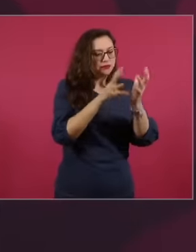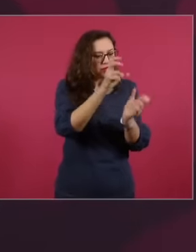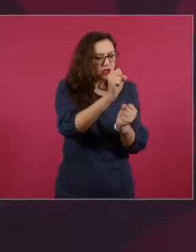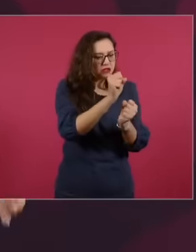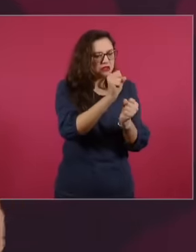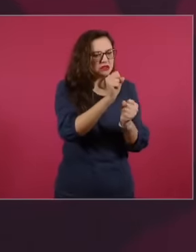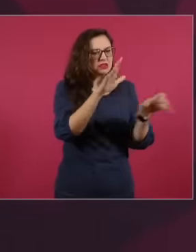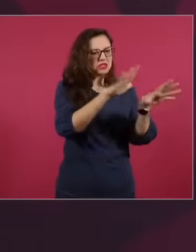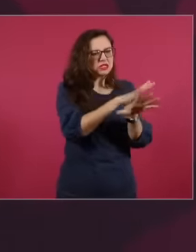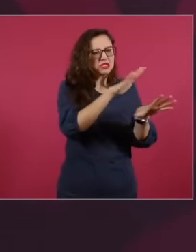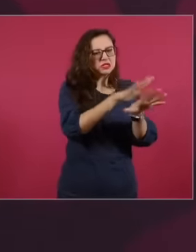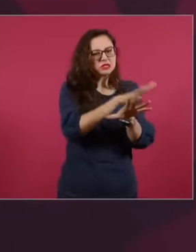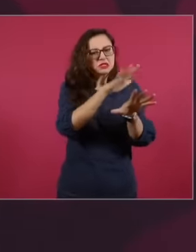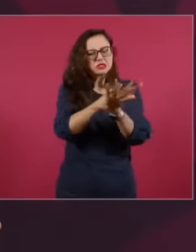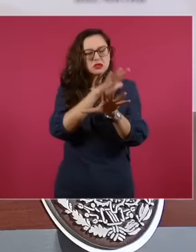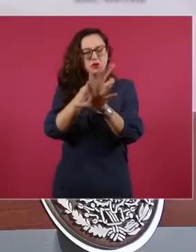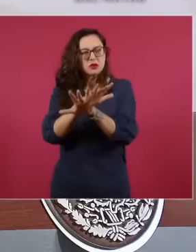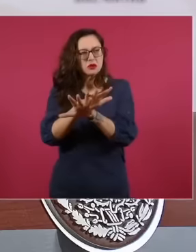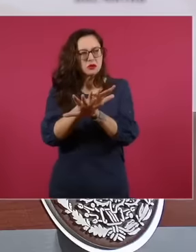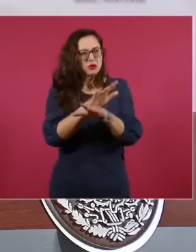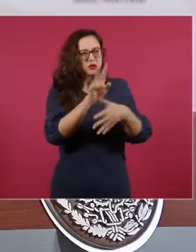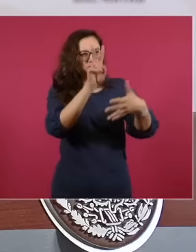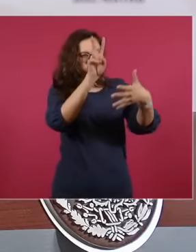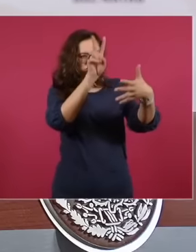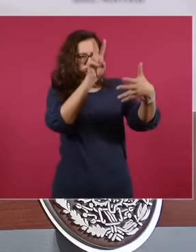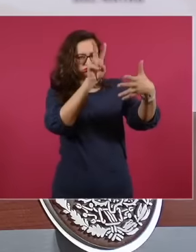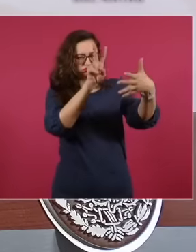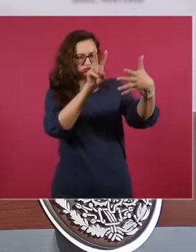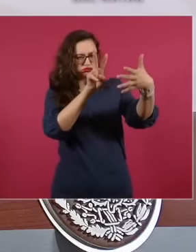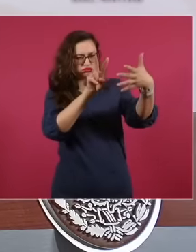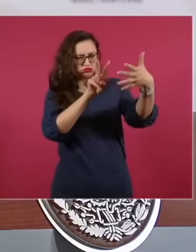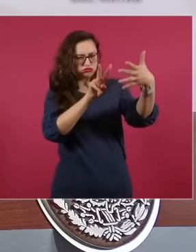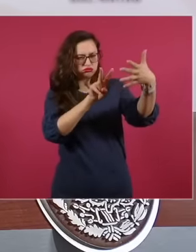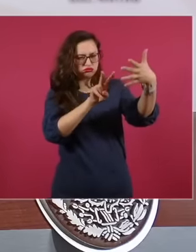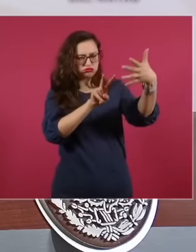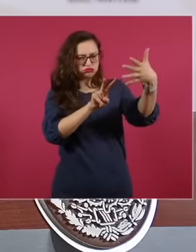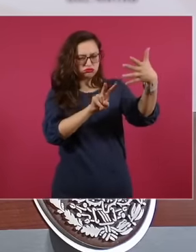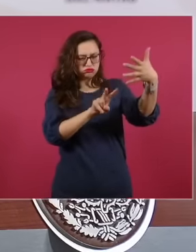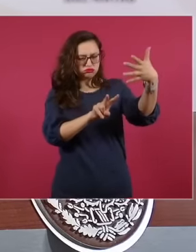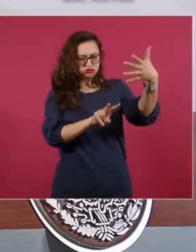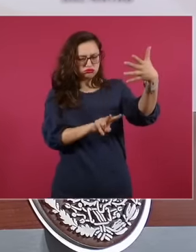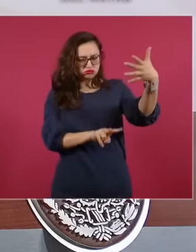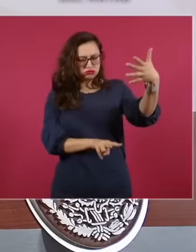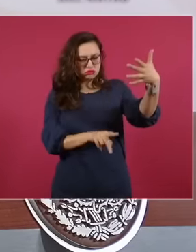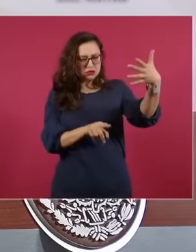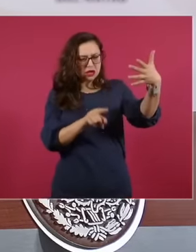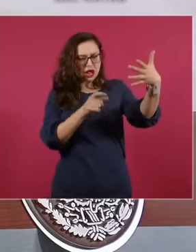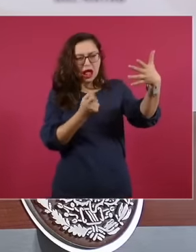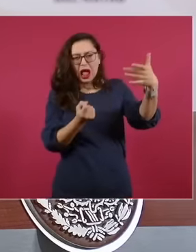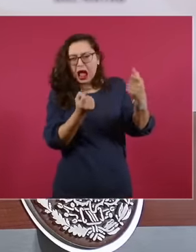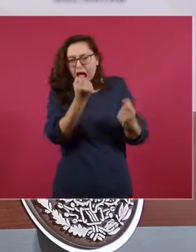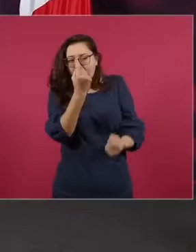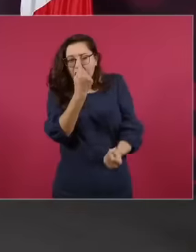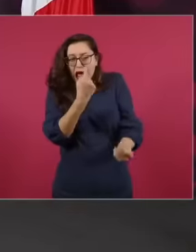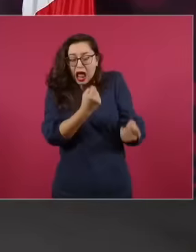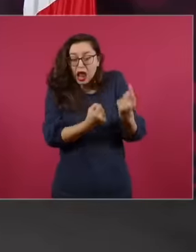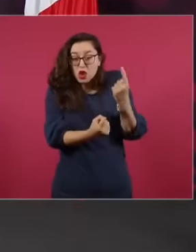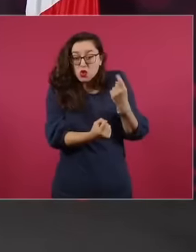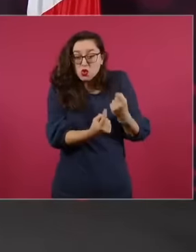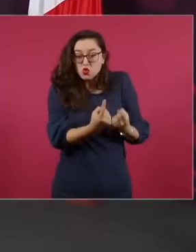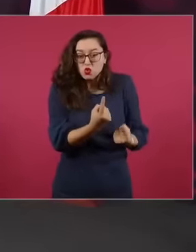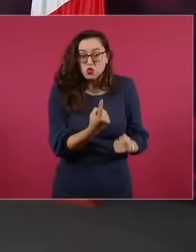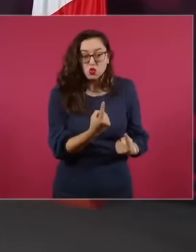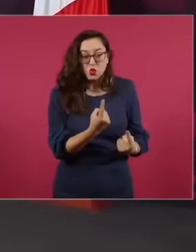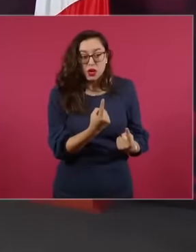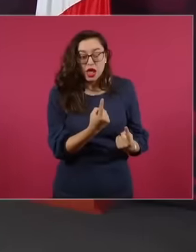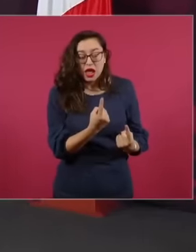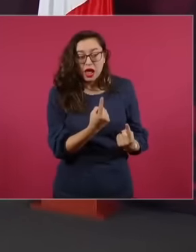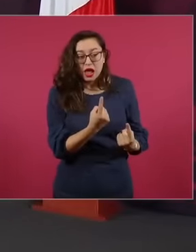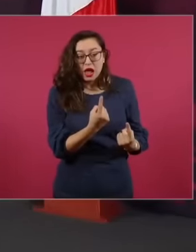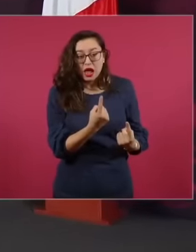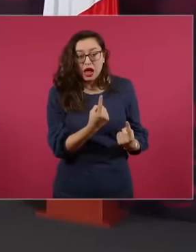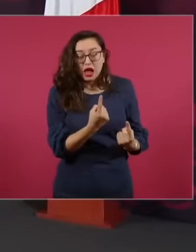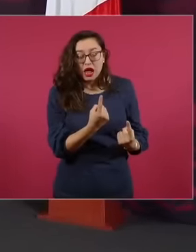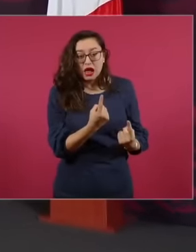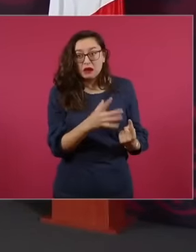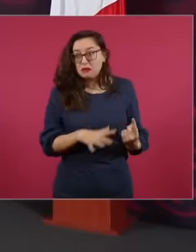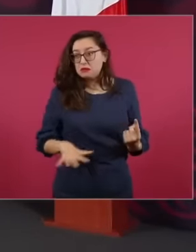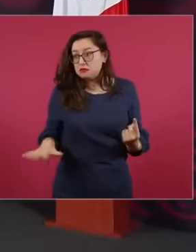reforms you know that have been made For the benefit of the